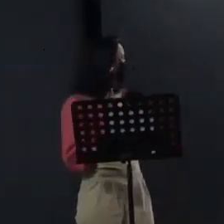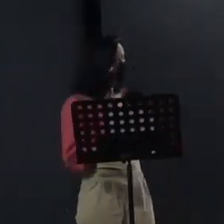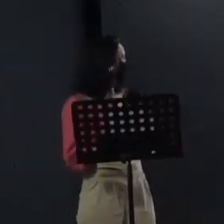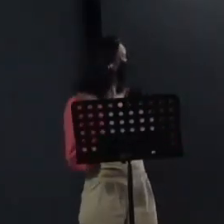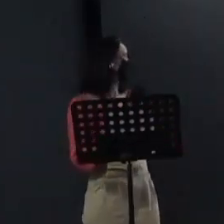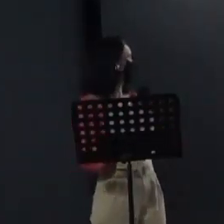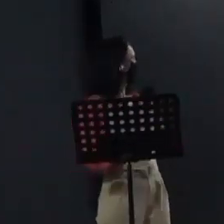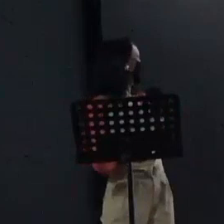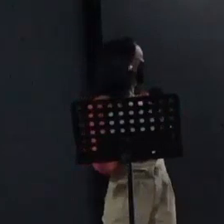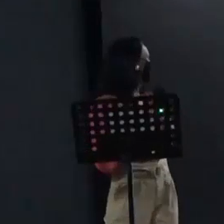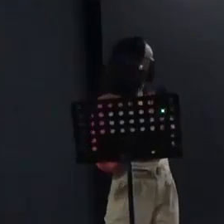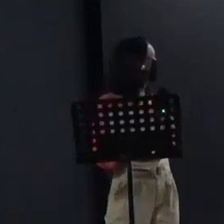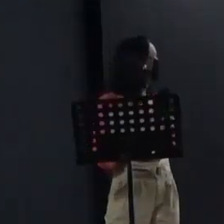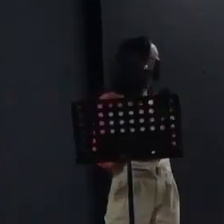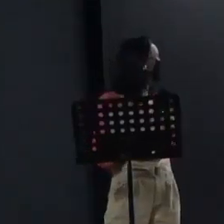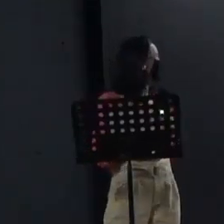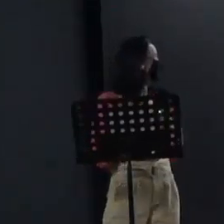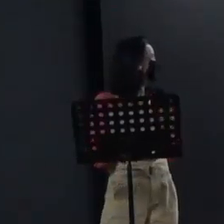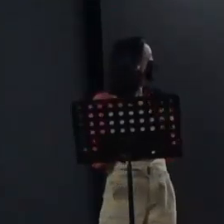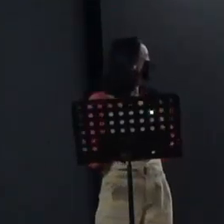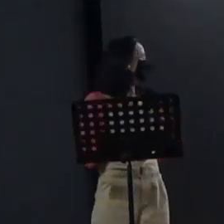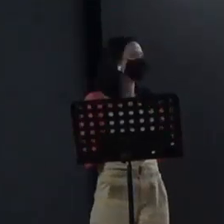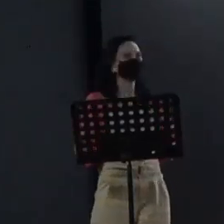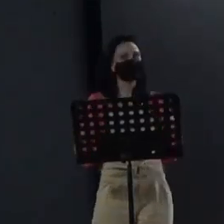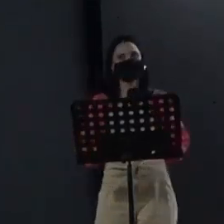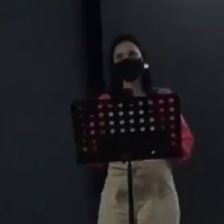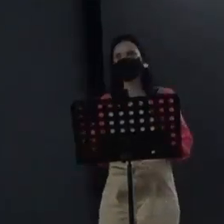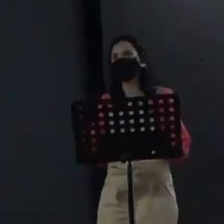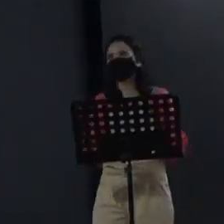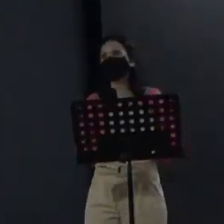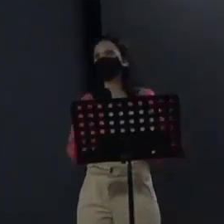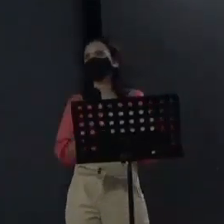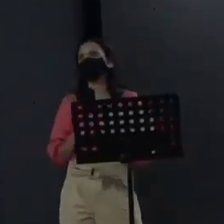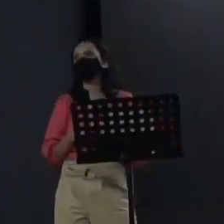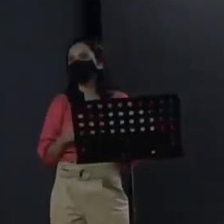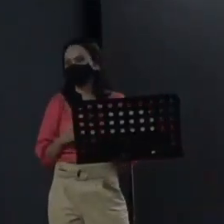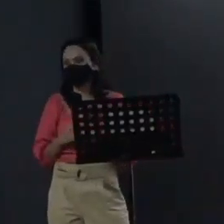there you can see her and María José is the territorial advisor of puntarenas